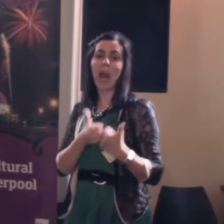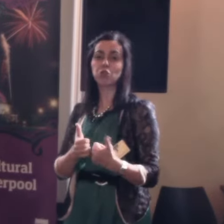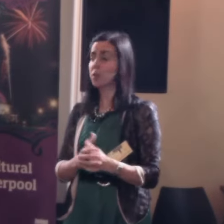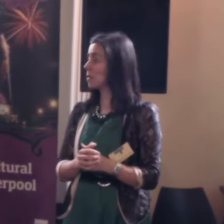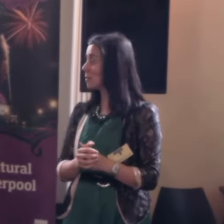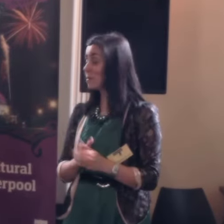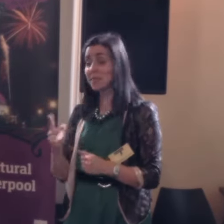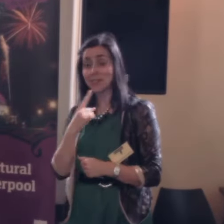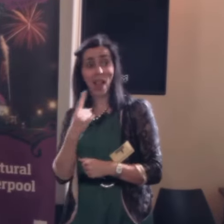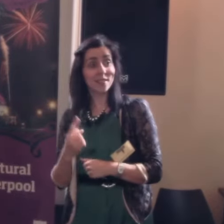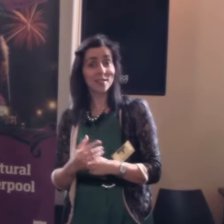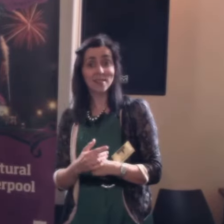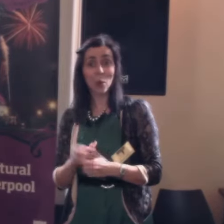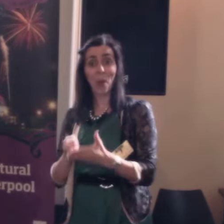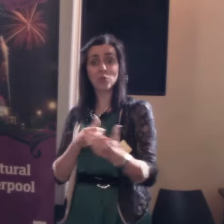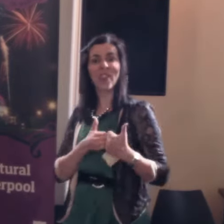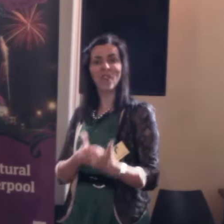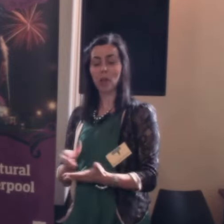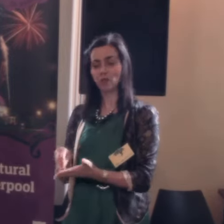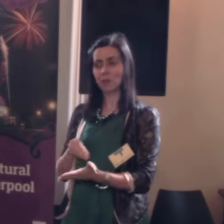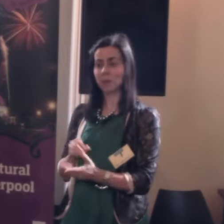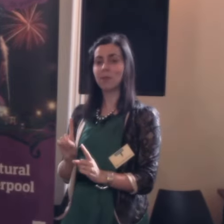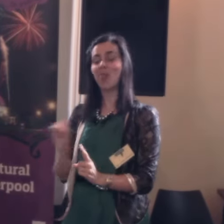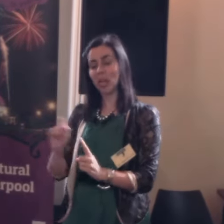Which I thought was wonderful! So, that's what a patron does